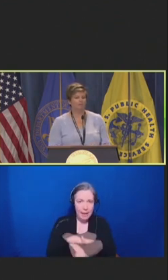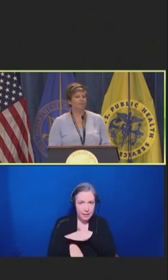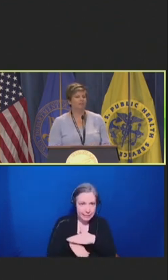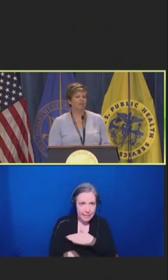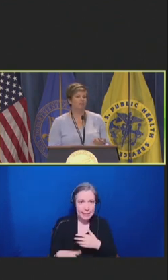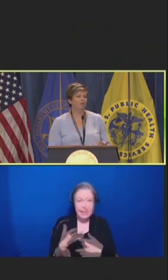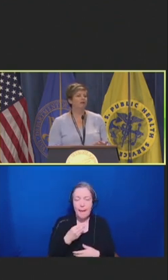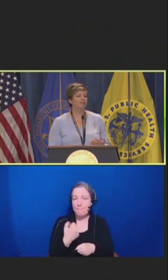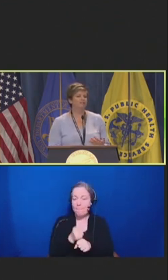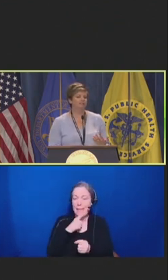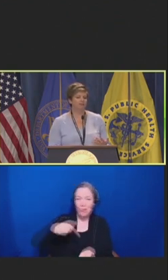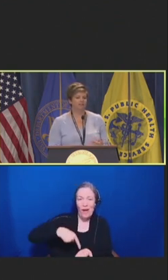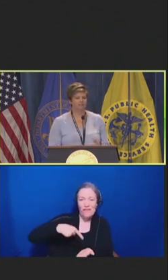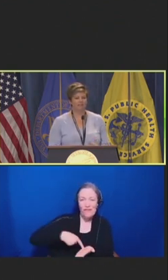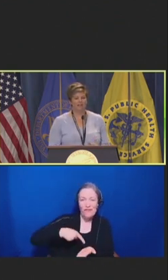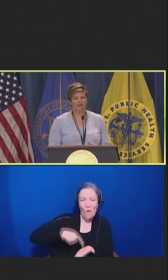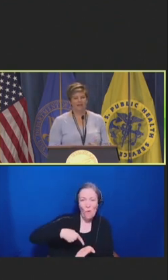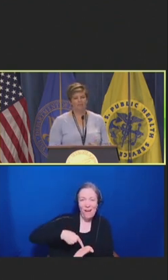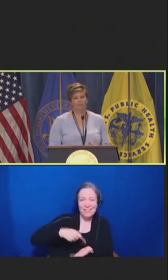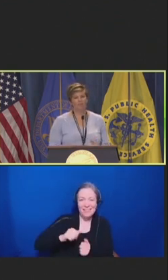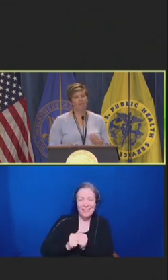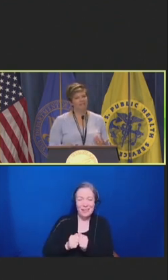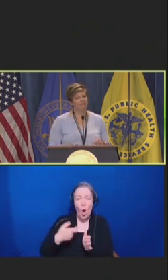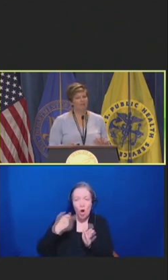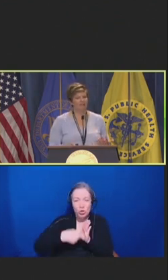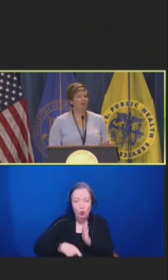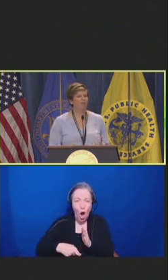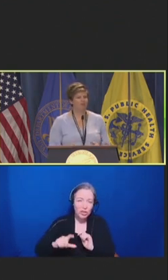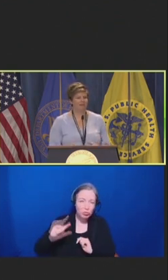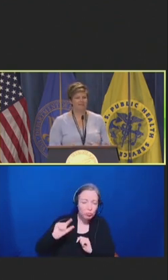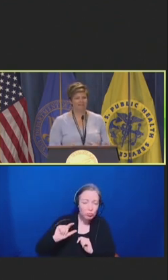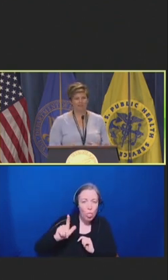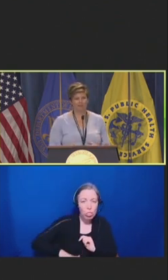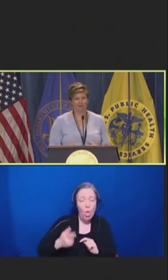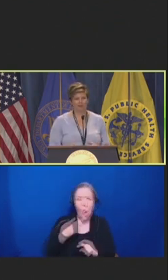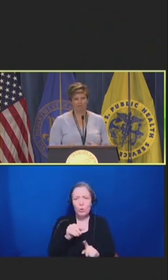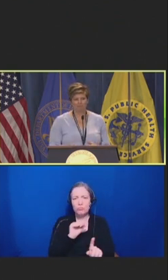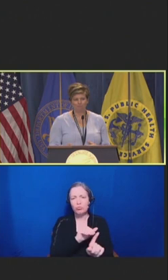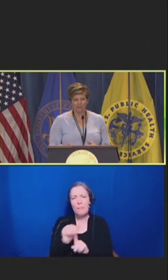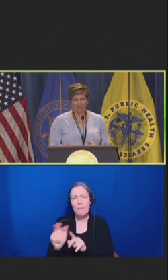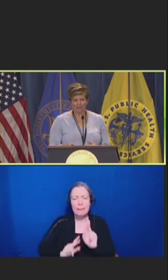them at a low cost as well as reminding them of how important vaccinations are.